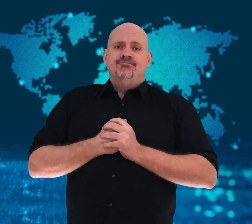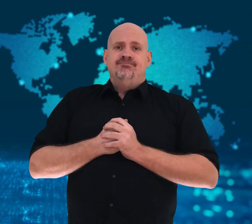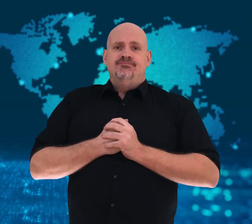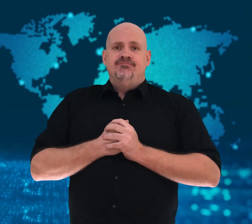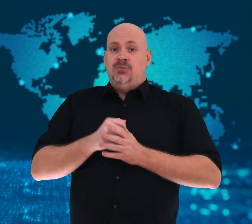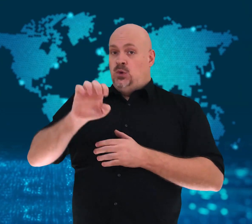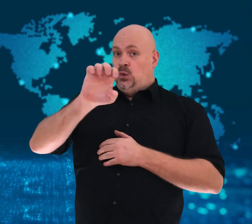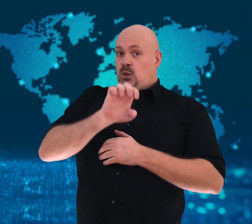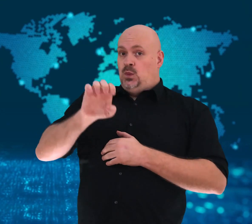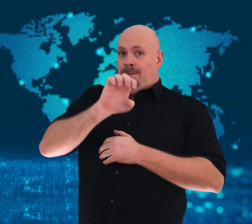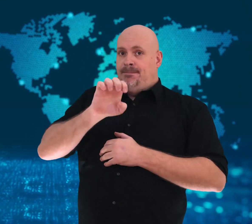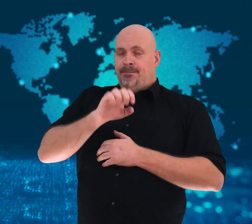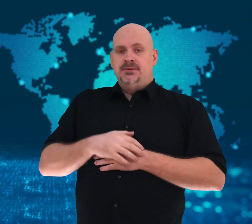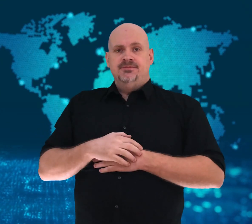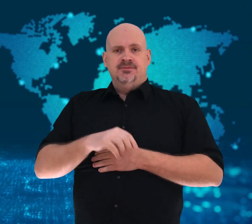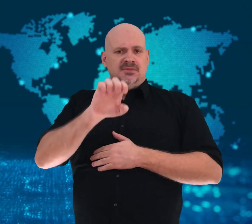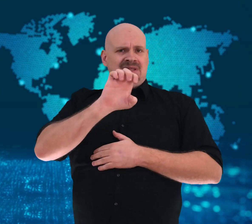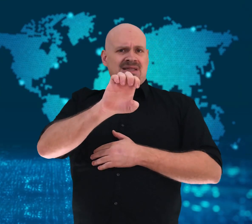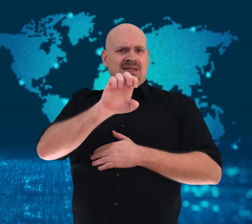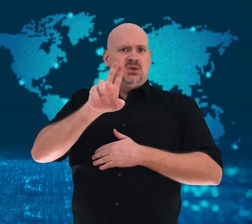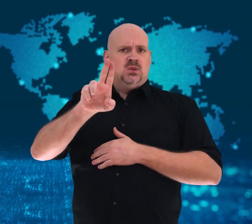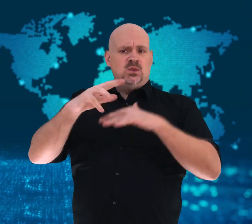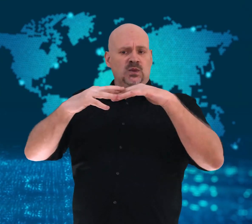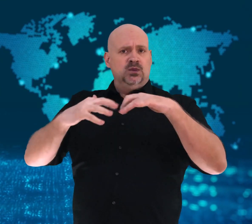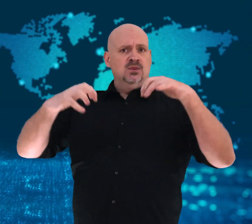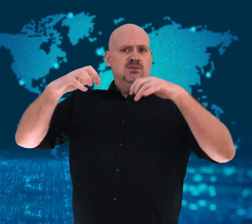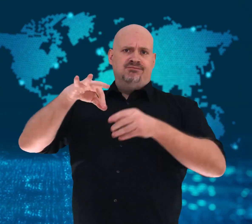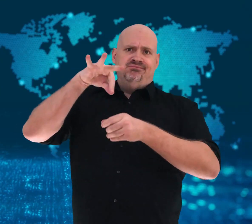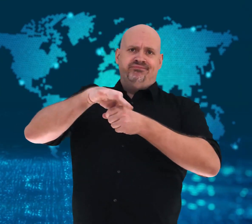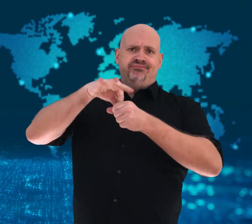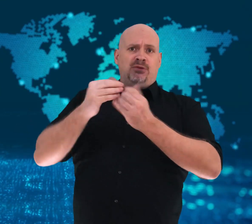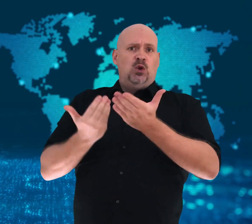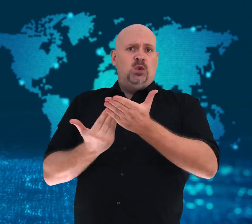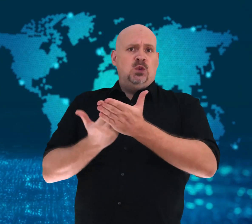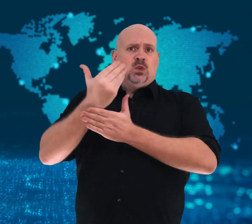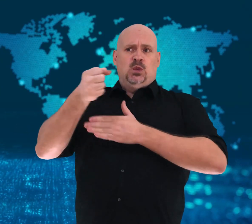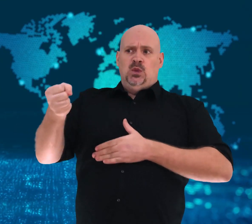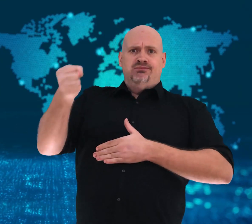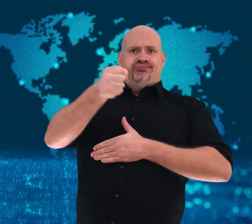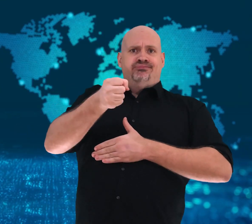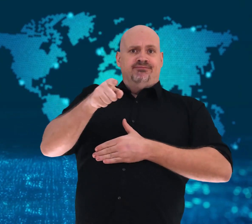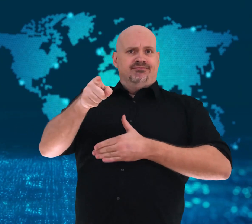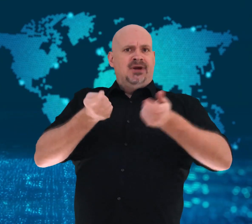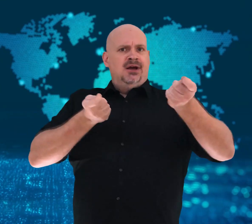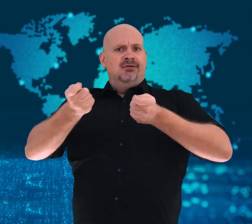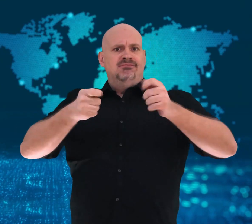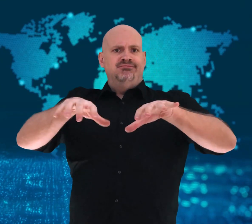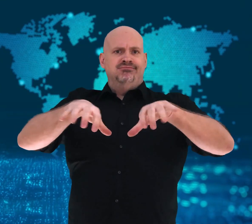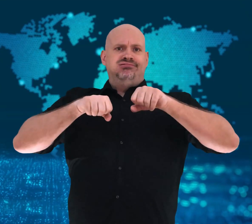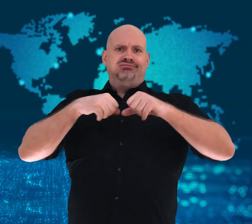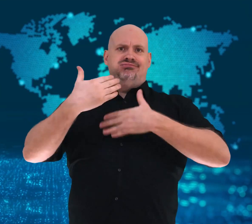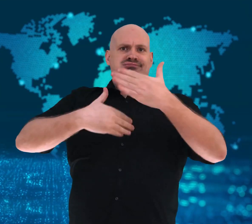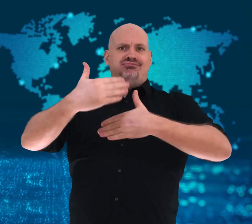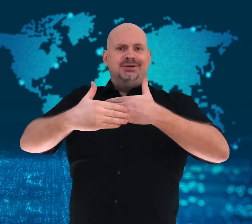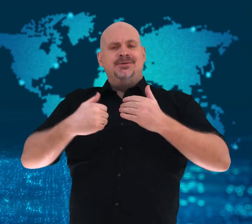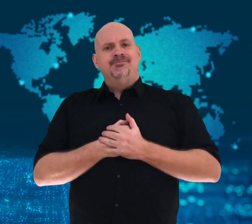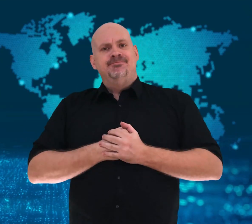New Parliament leader.